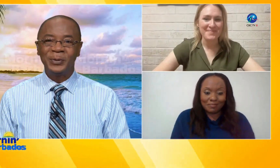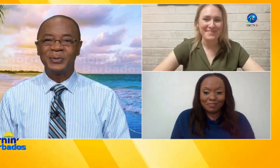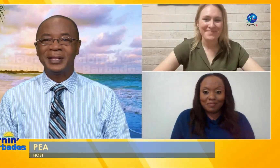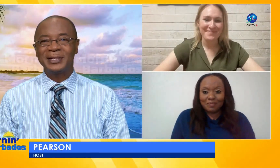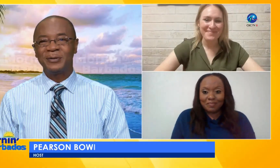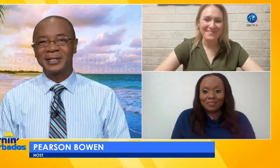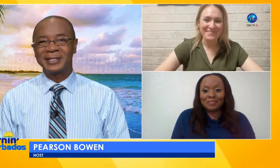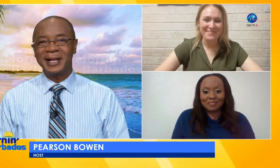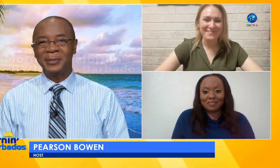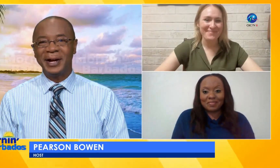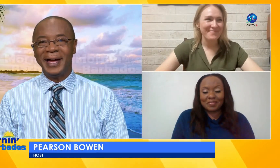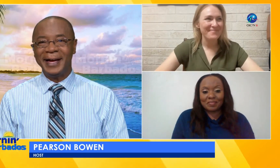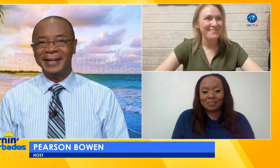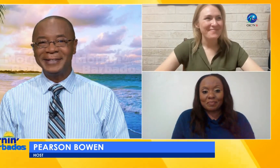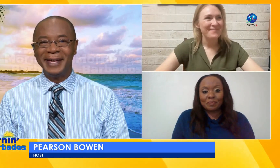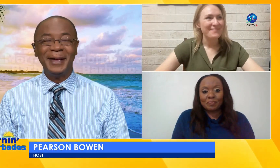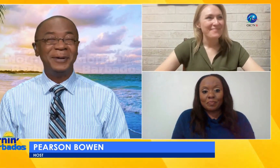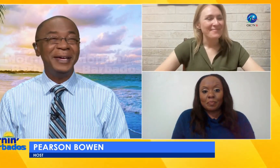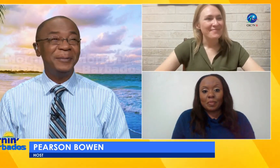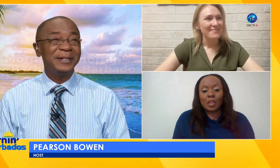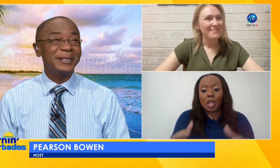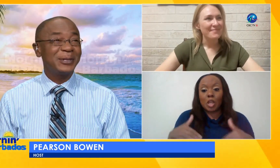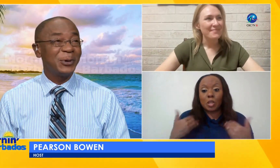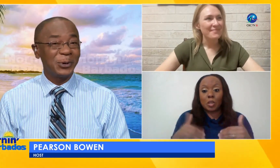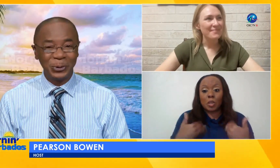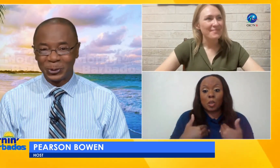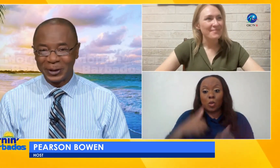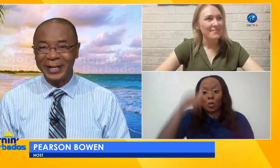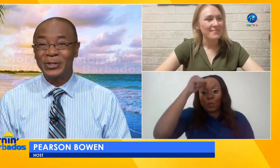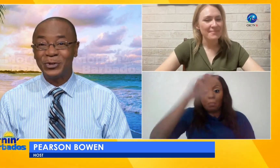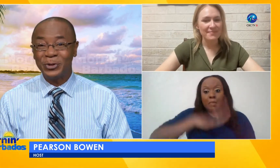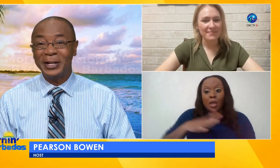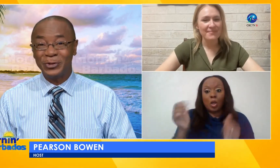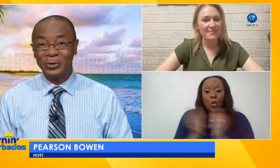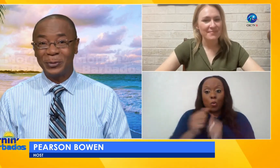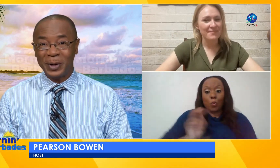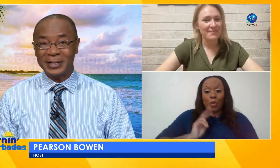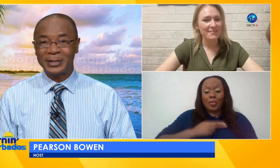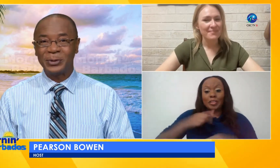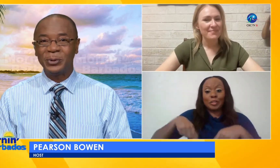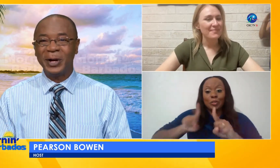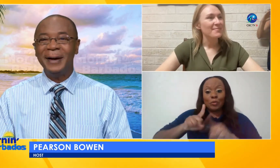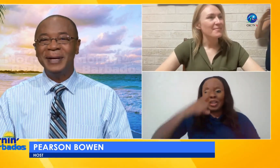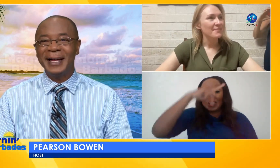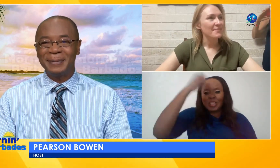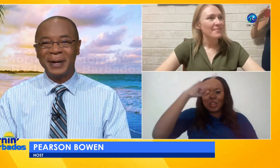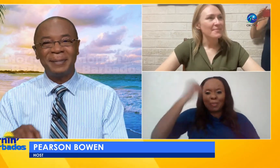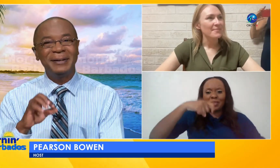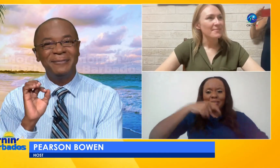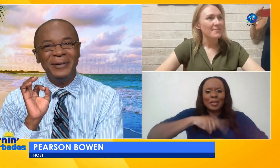man who was with us over the summer and he was so cool he truly truly was so cool I began to pick up